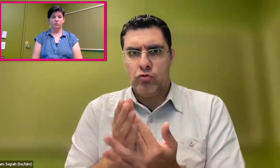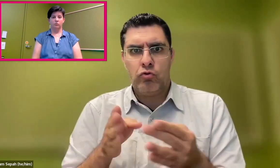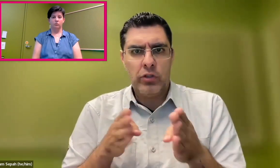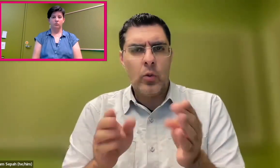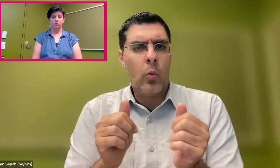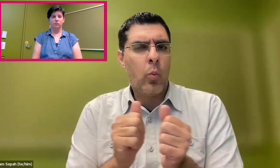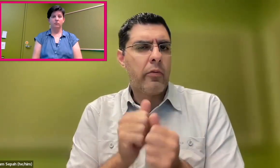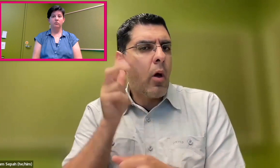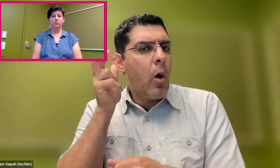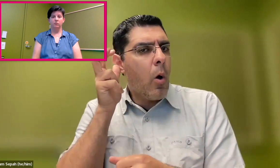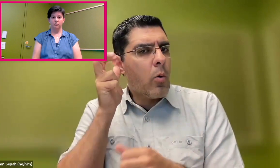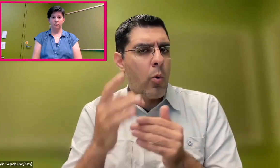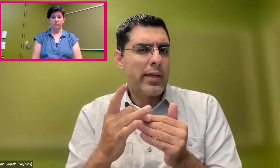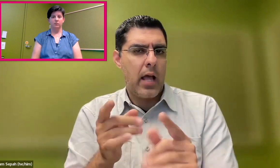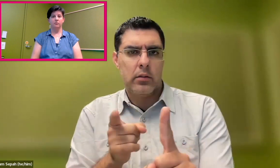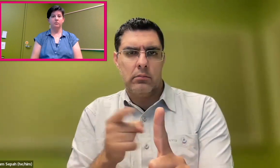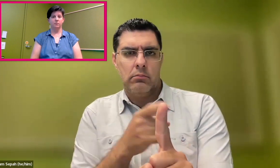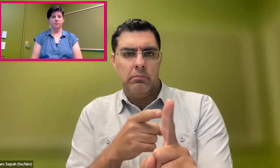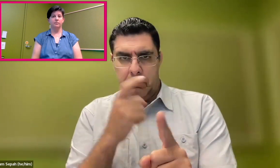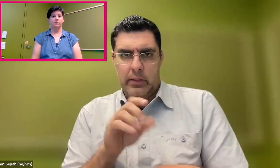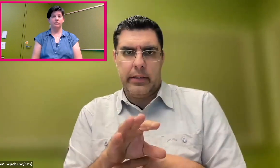that they would be able to navigate cities